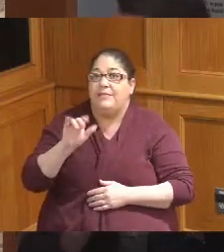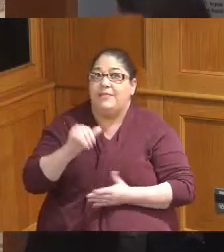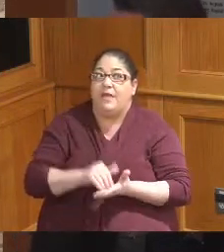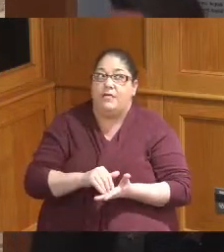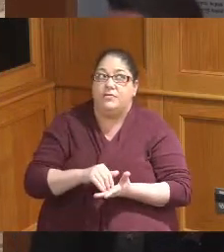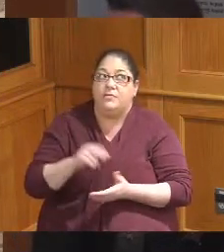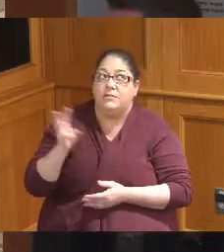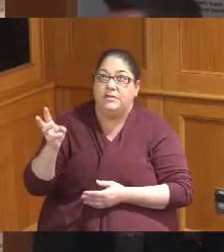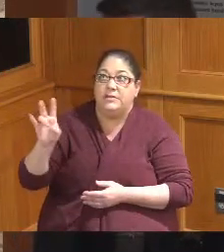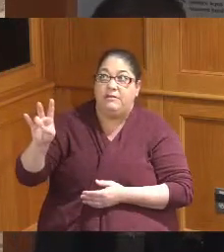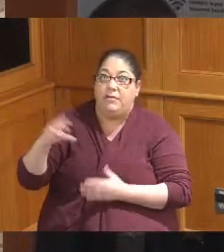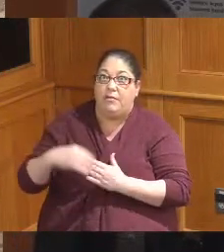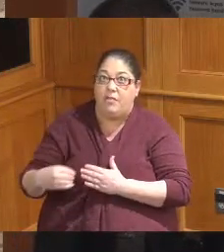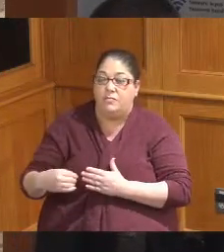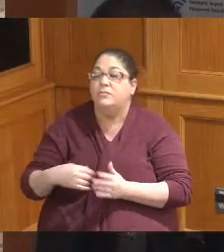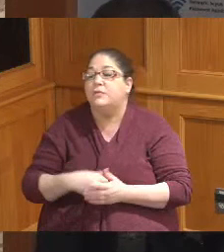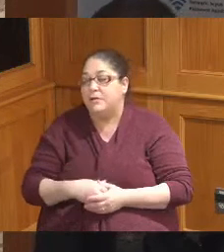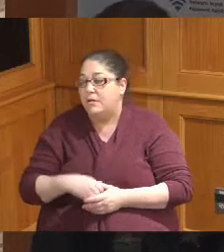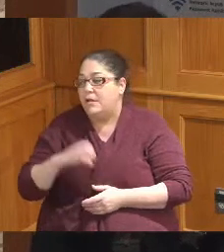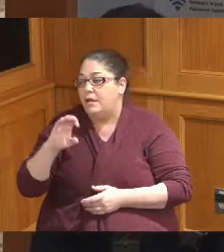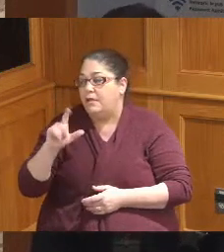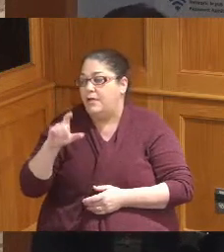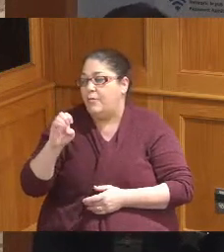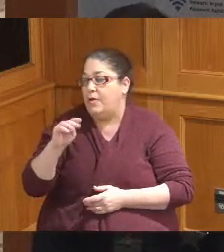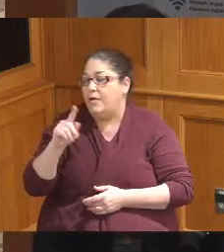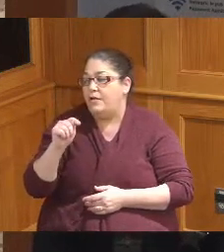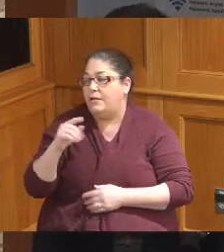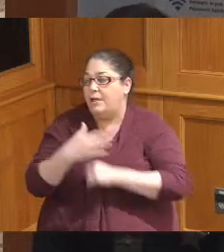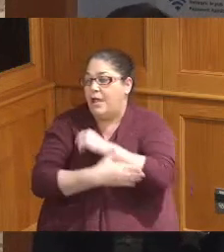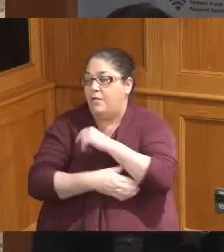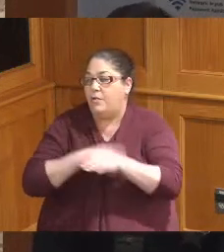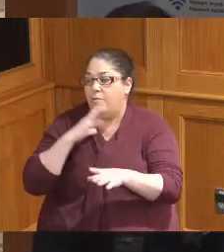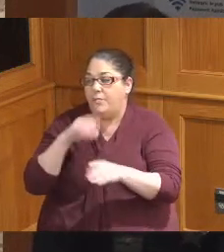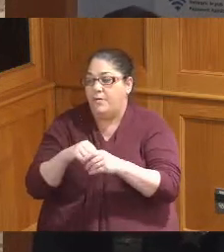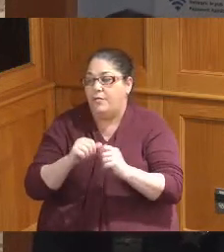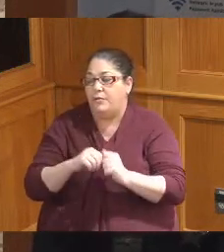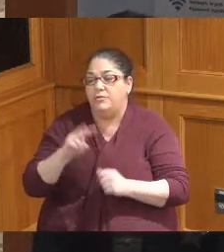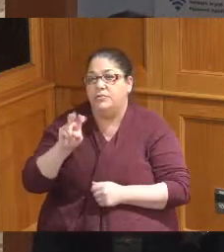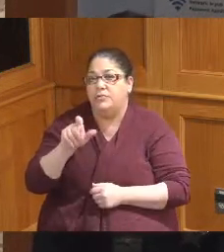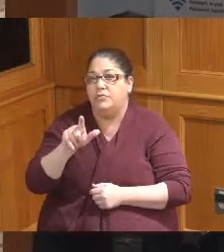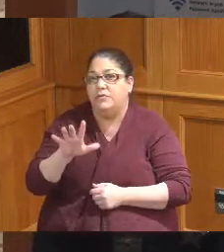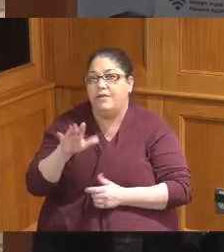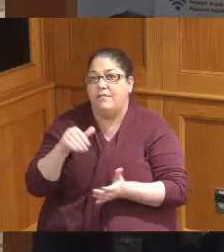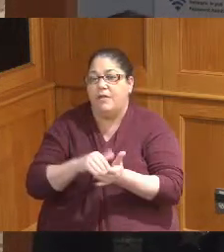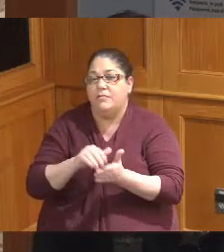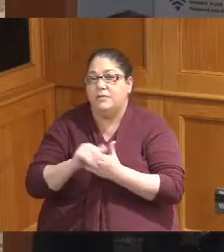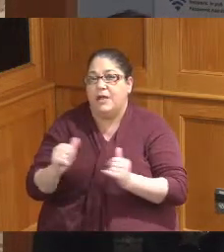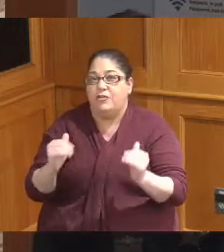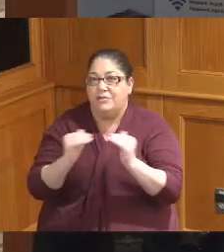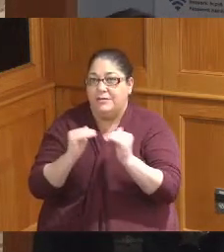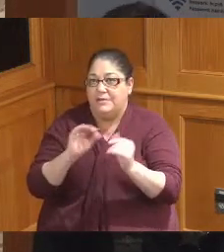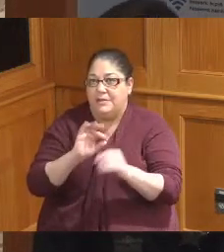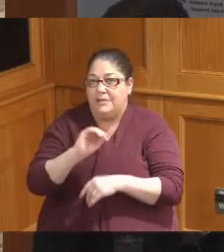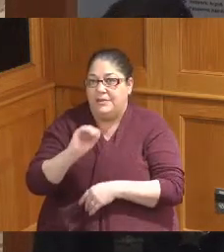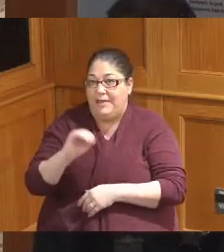seven dollars and Clermont County will also be participating at 225,000 even so this is a nice